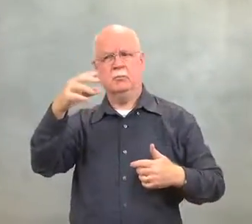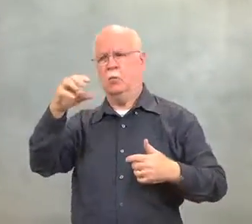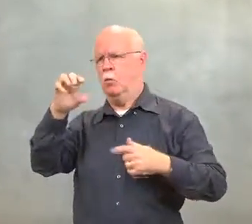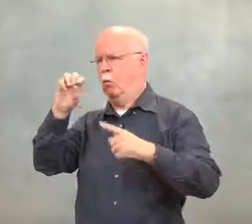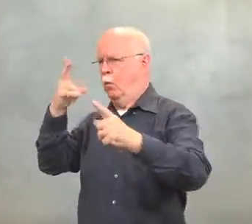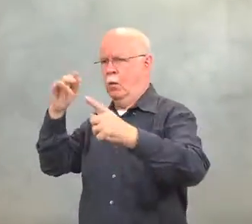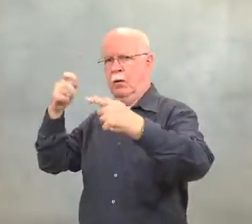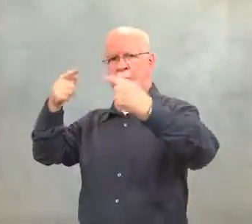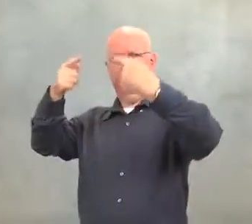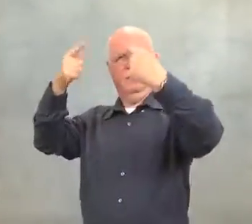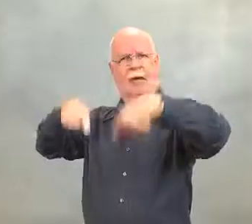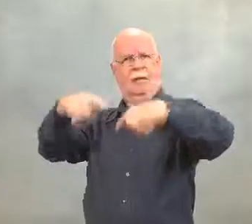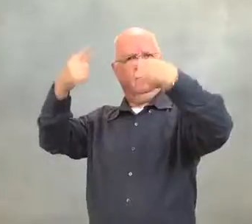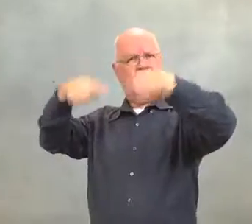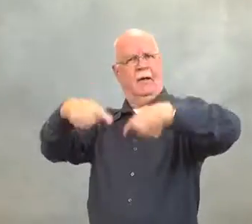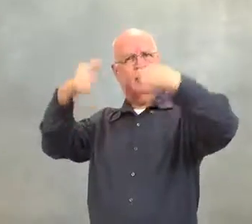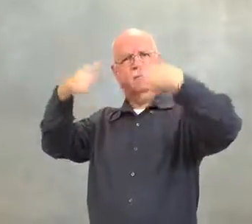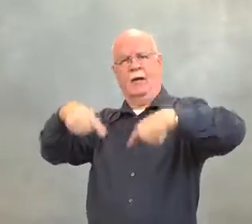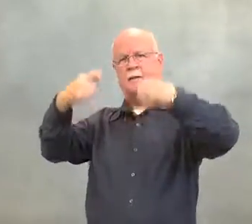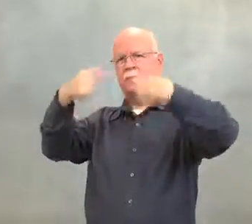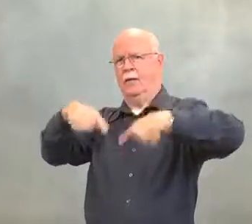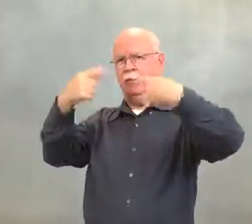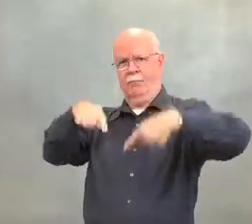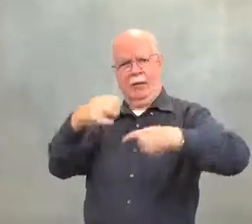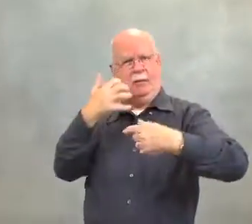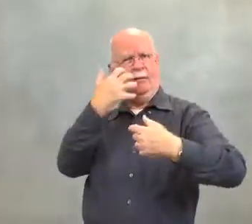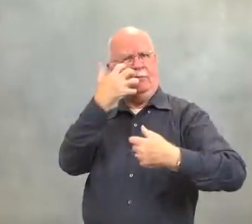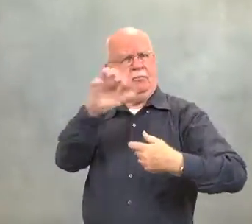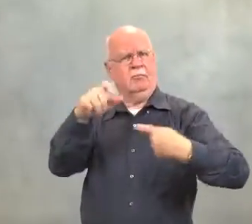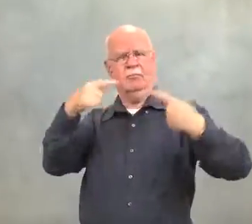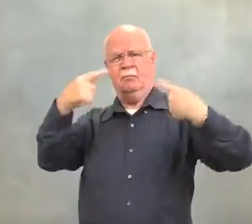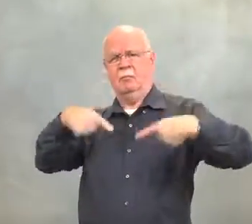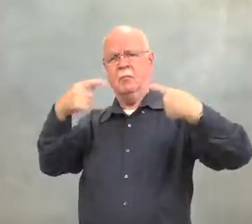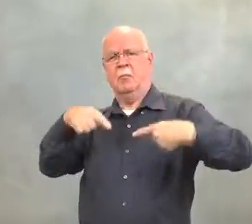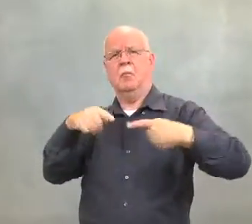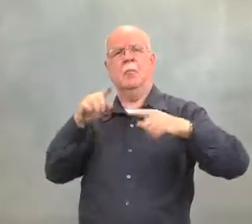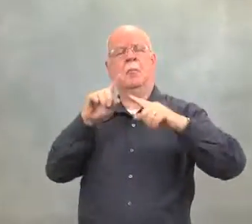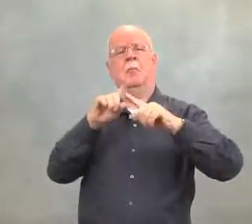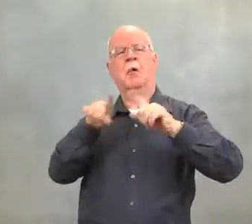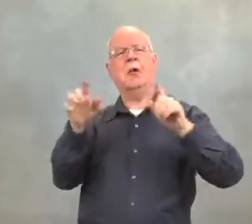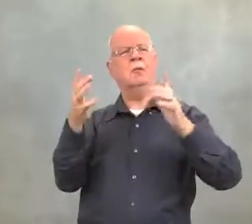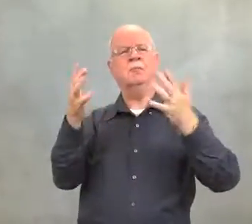Michigan and Ohio fought over this property.